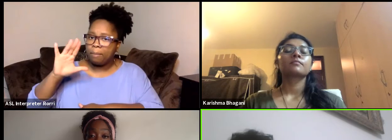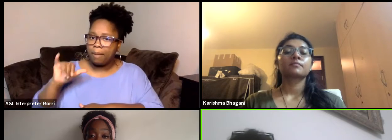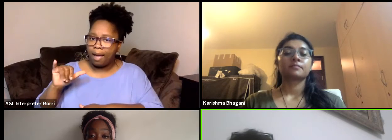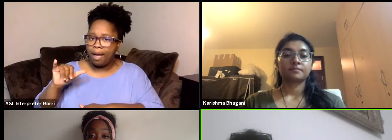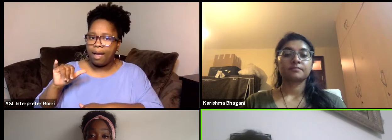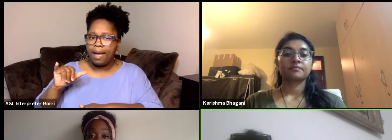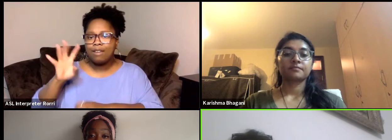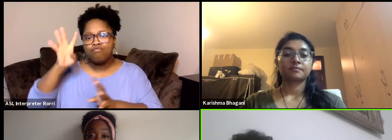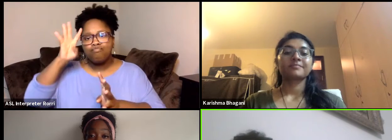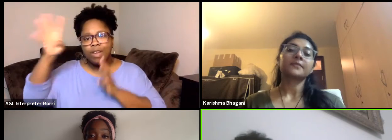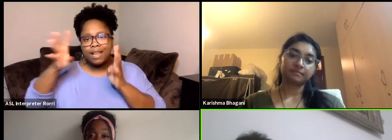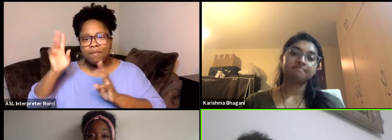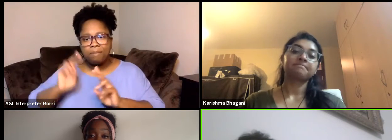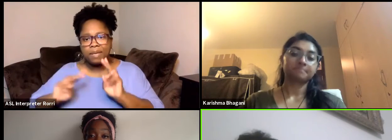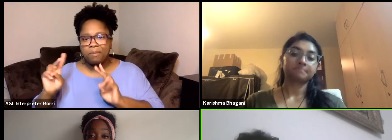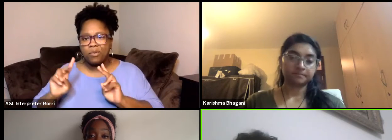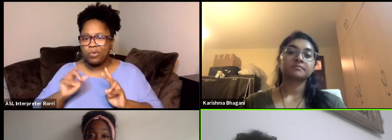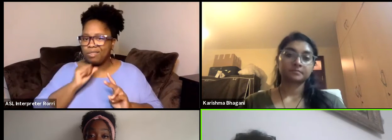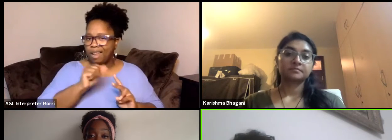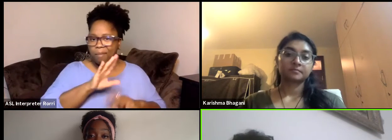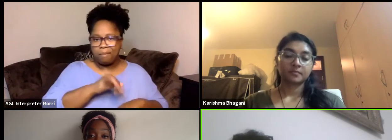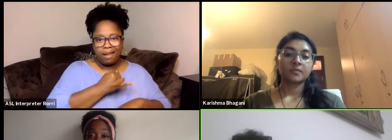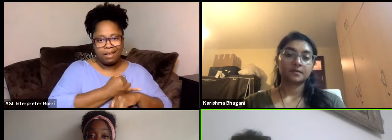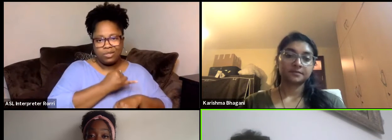people and less by institutions.